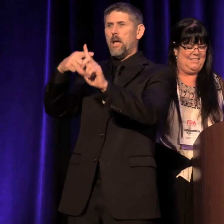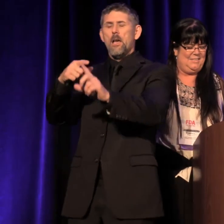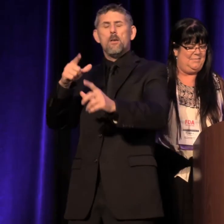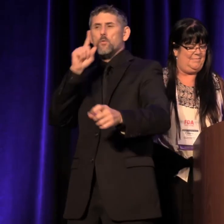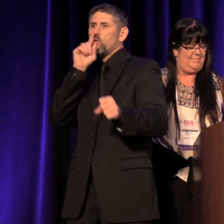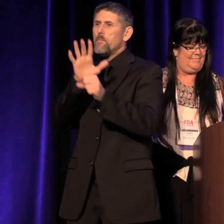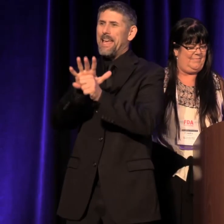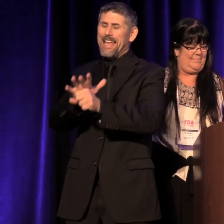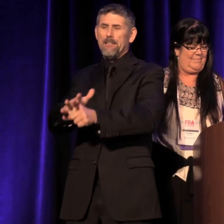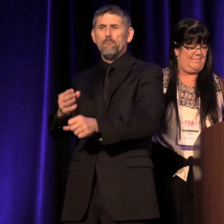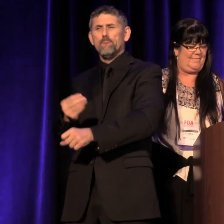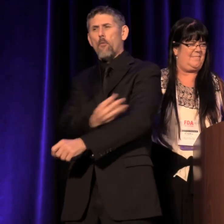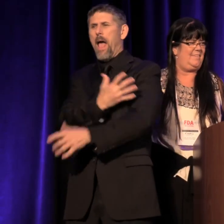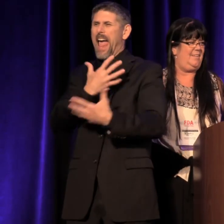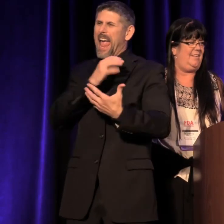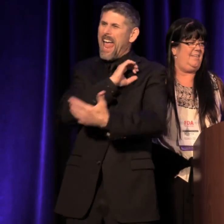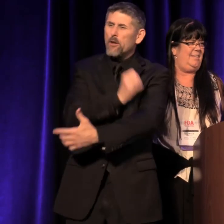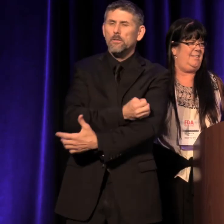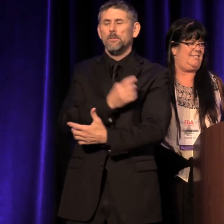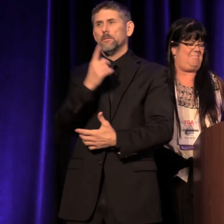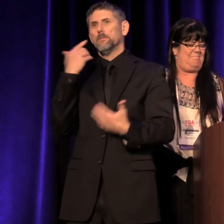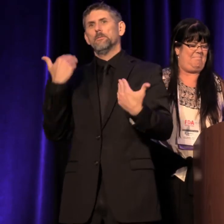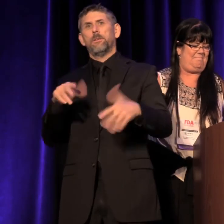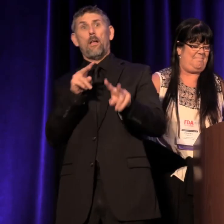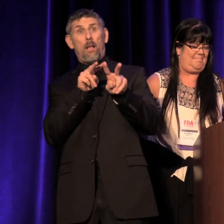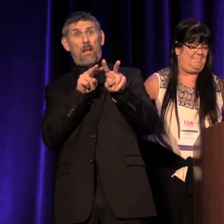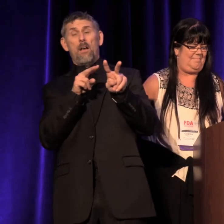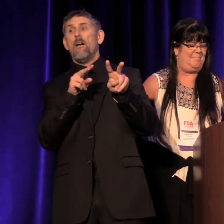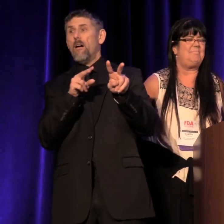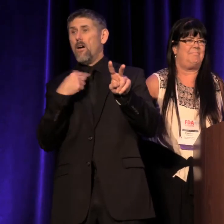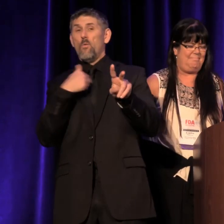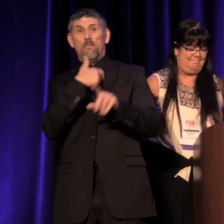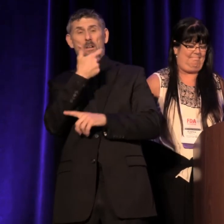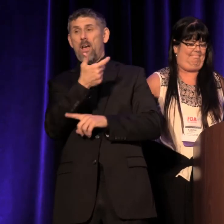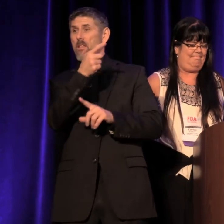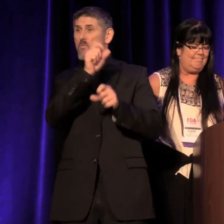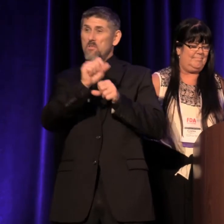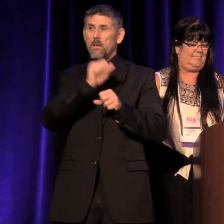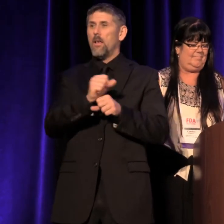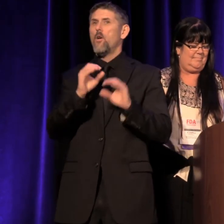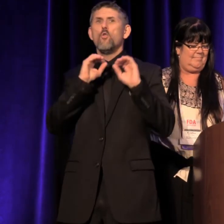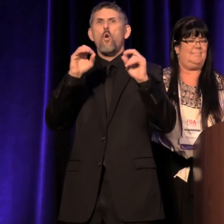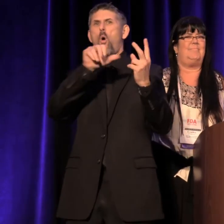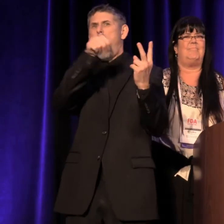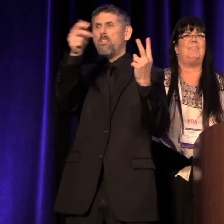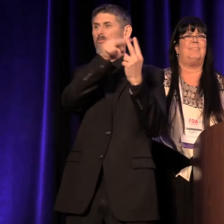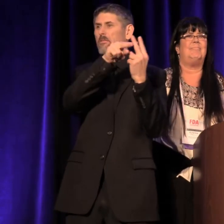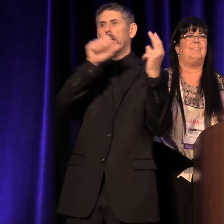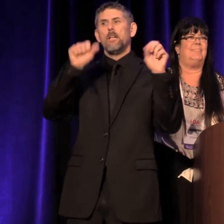and it is a wonder to behold. We both agree nobody could do this thing better